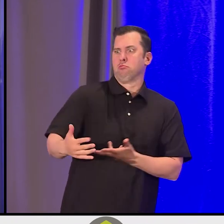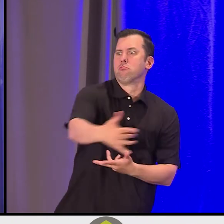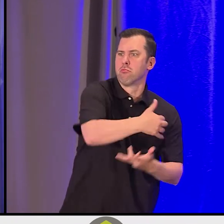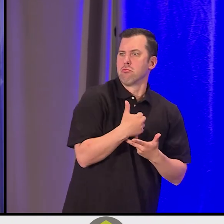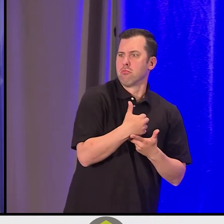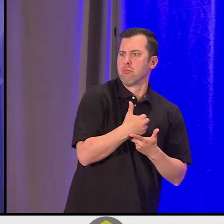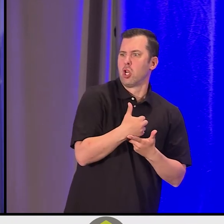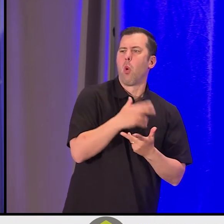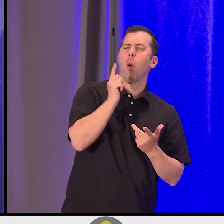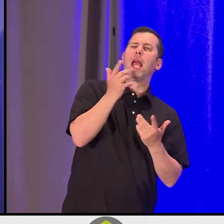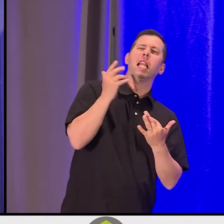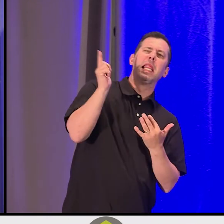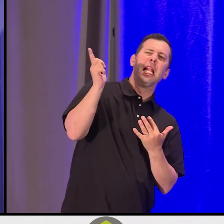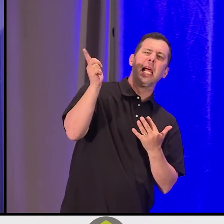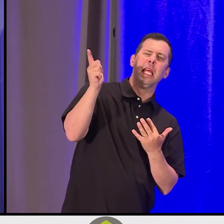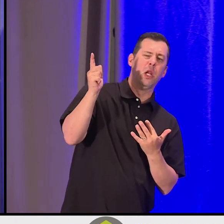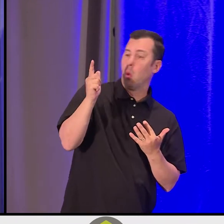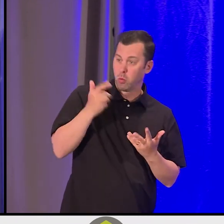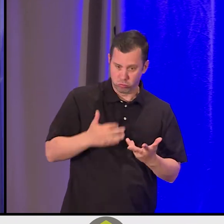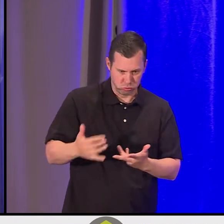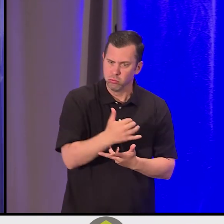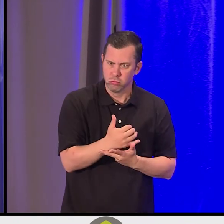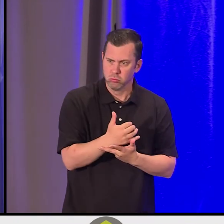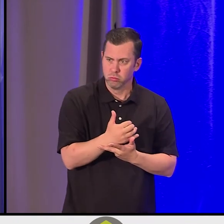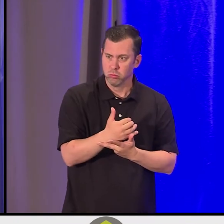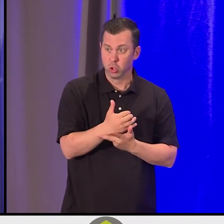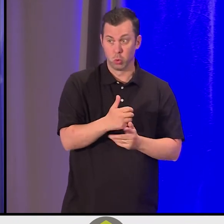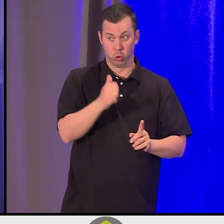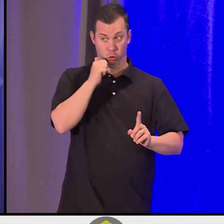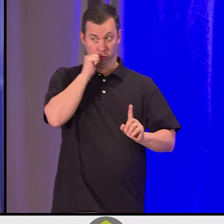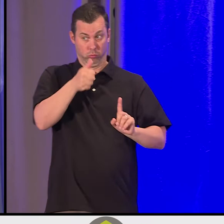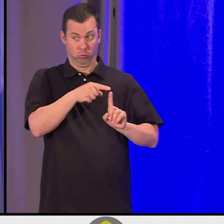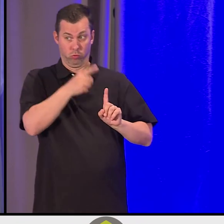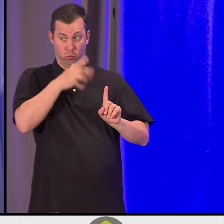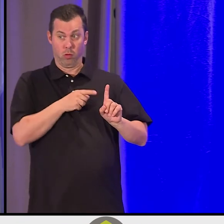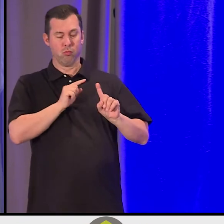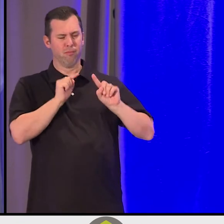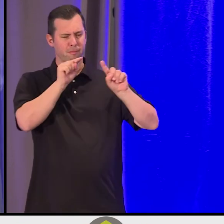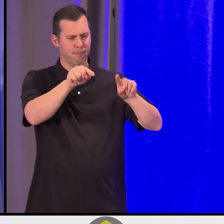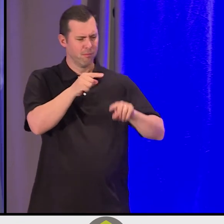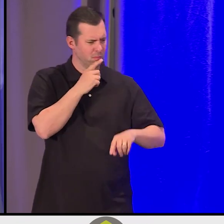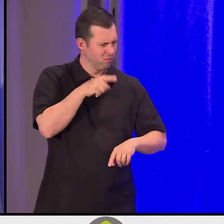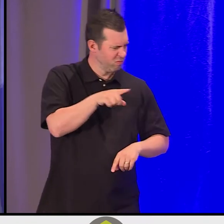And she went back to check the weir for the first harvest the next day, and found that the weir had been torn apart.